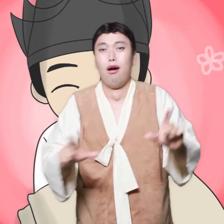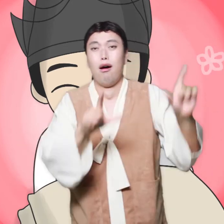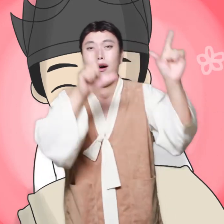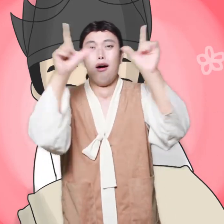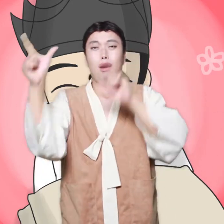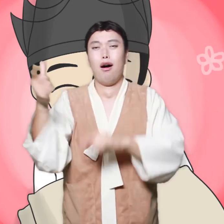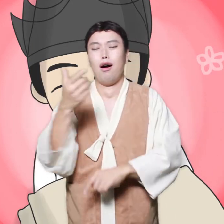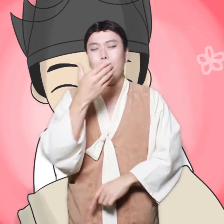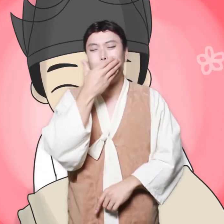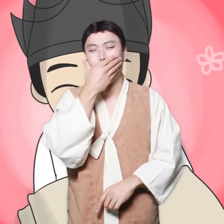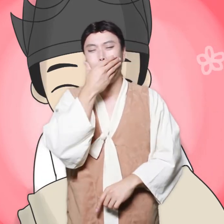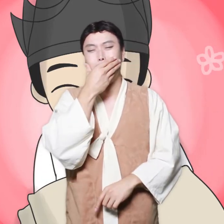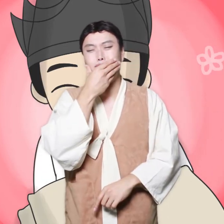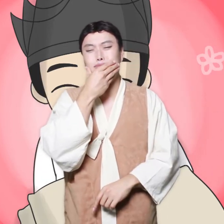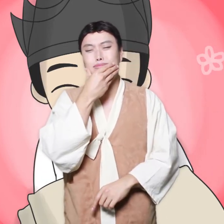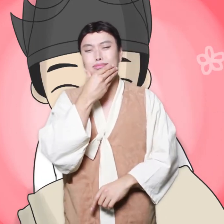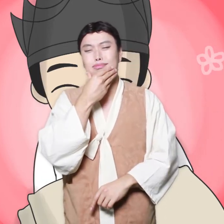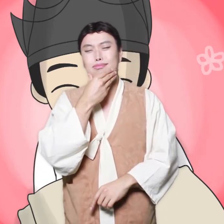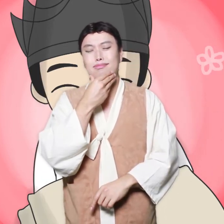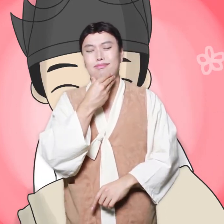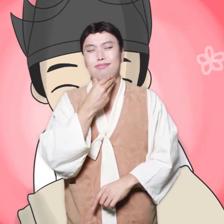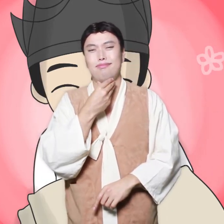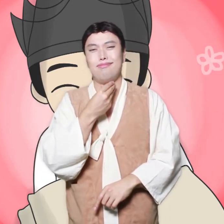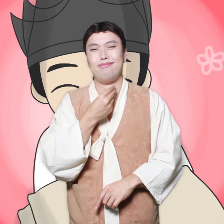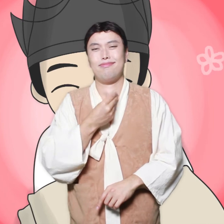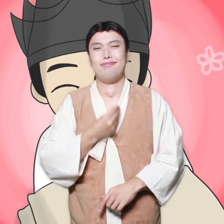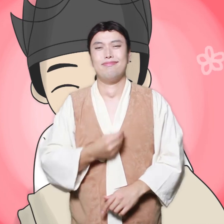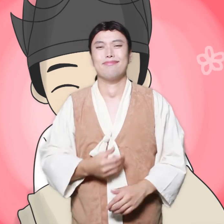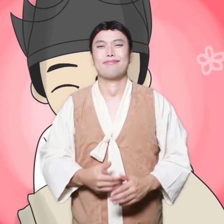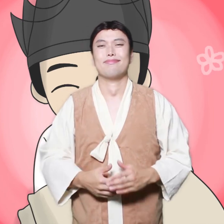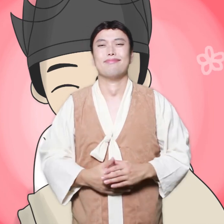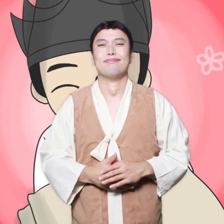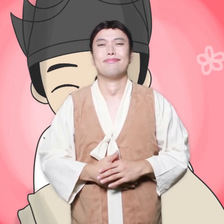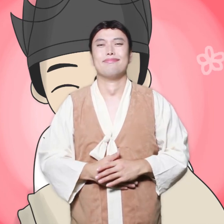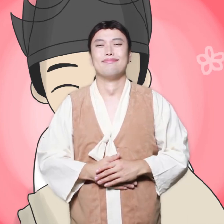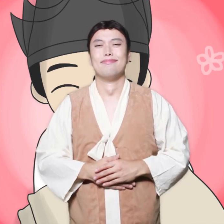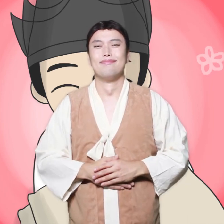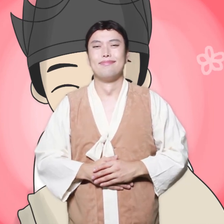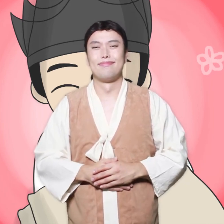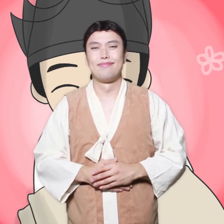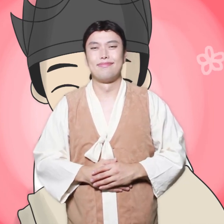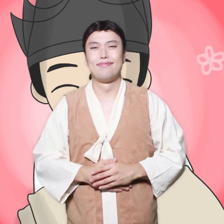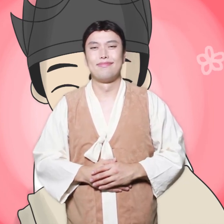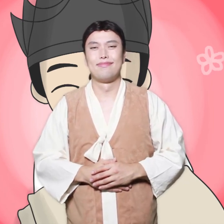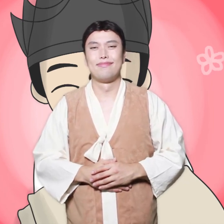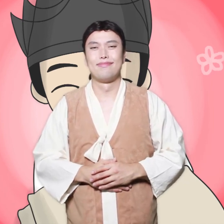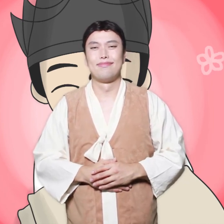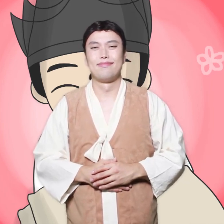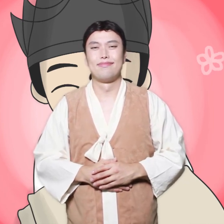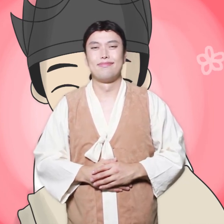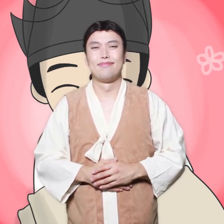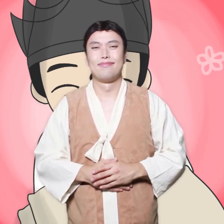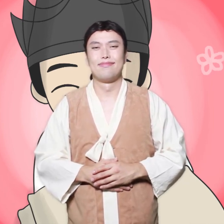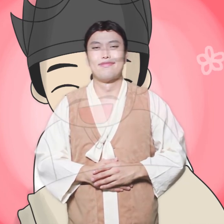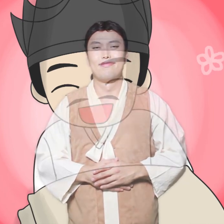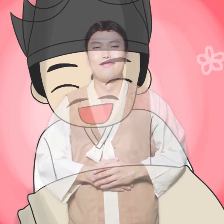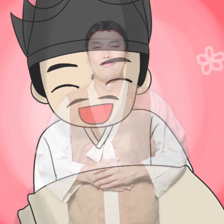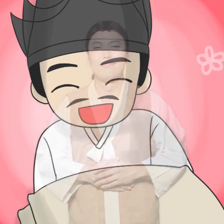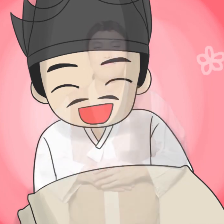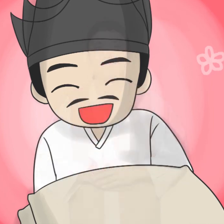And then the man invited the begger into the house Gave delicious food and give him rice.